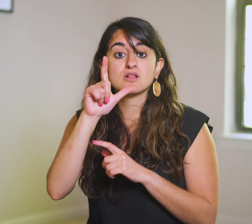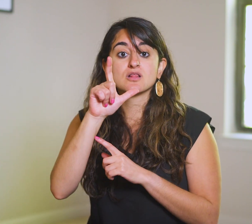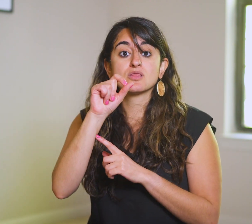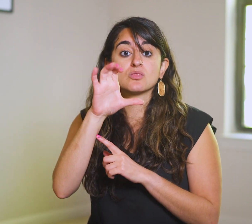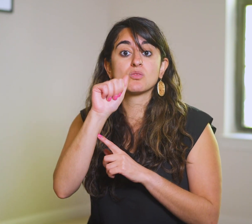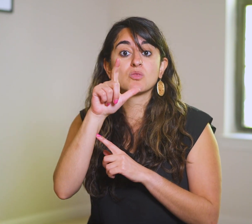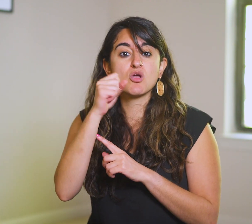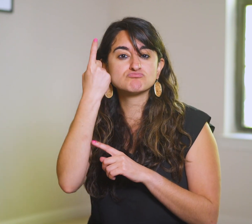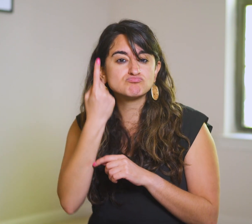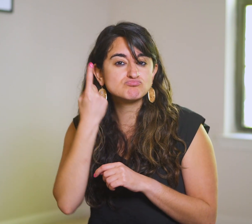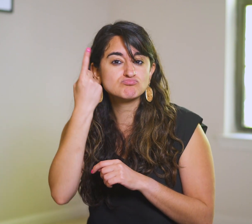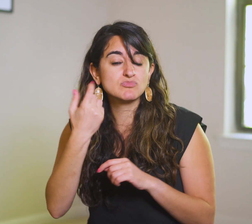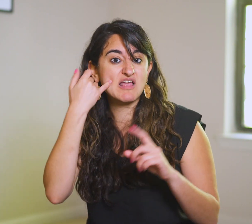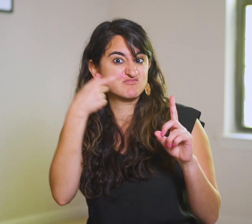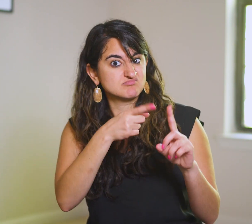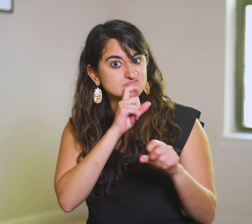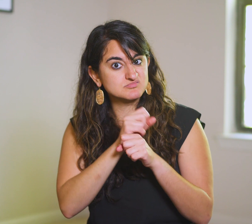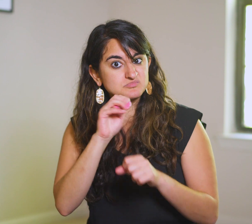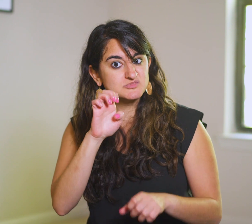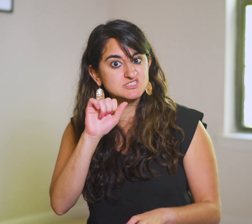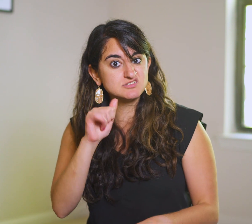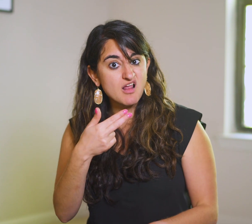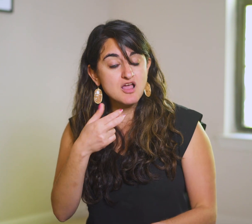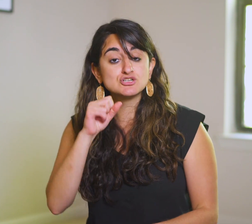the locals wonder if He might be the Messiah,